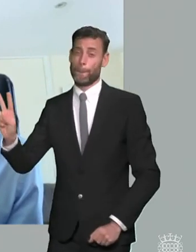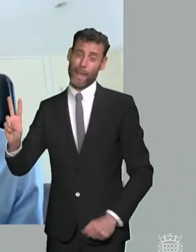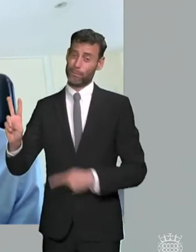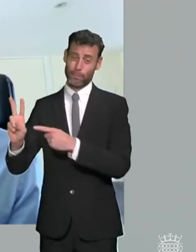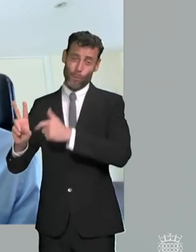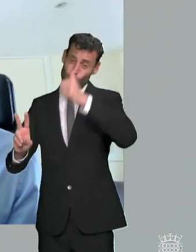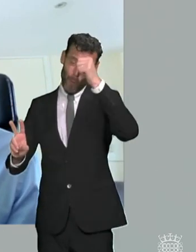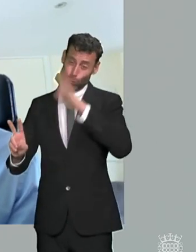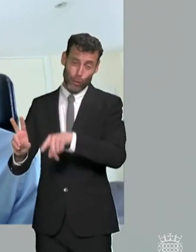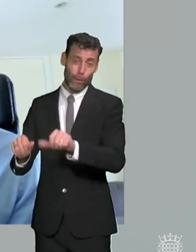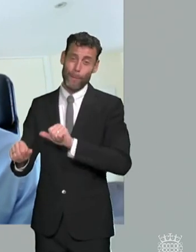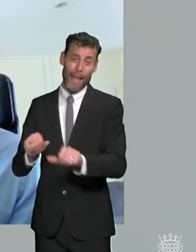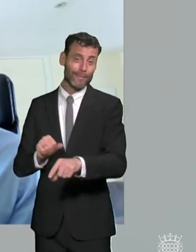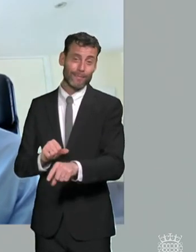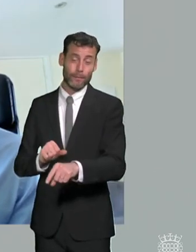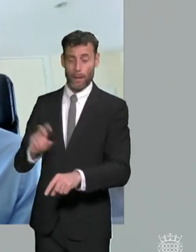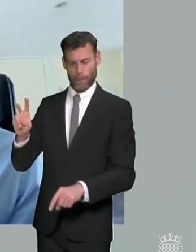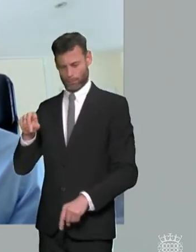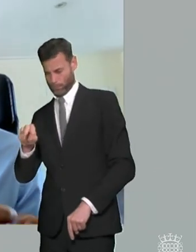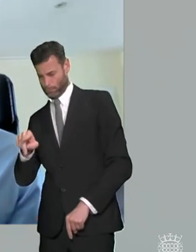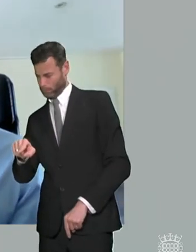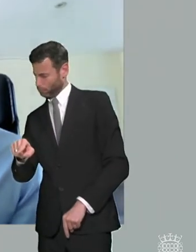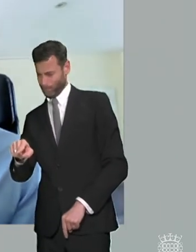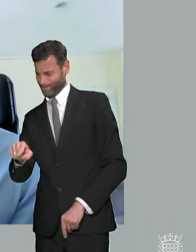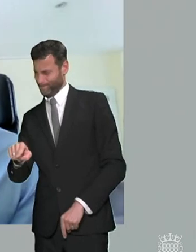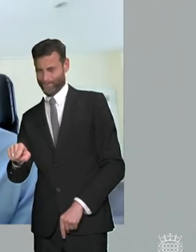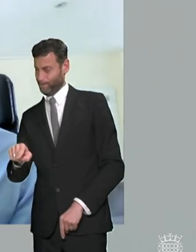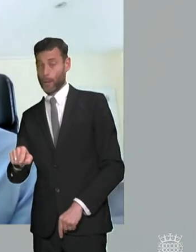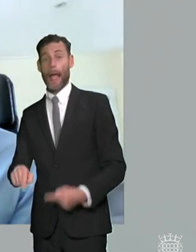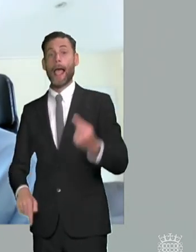little bit off collar we know earlier than anybody else listen to families concerns